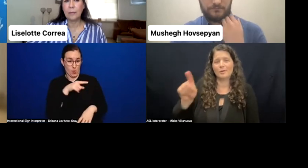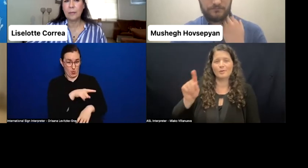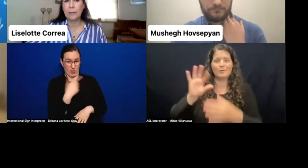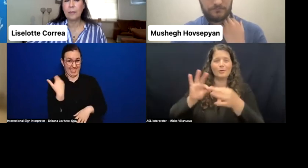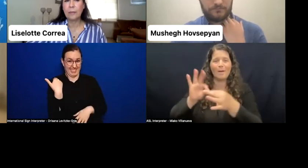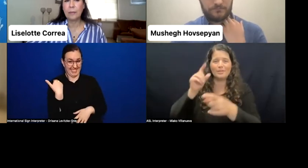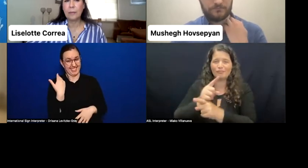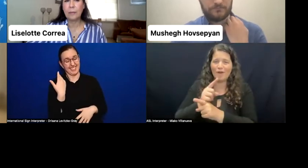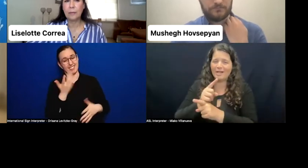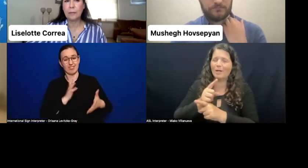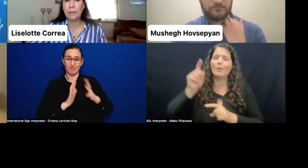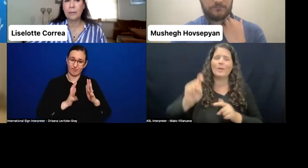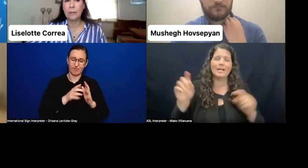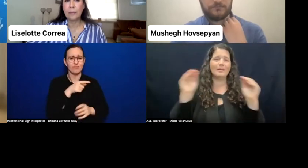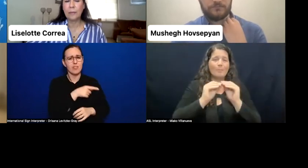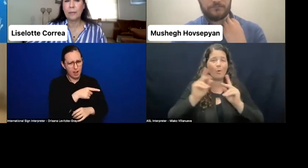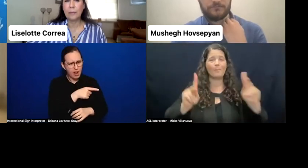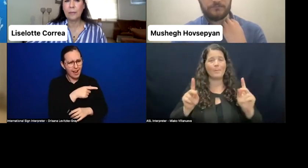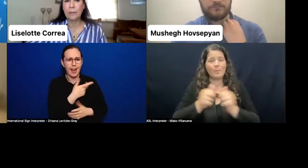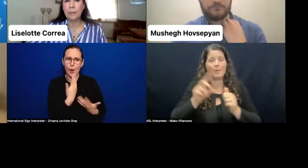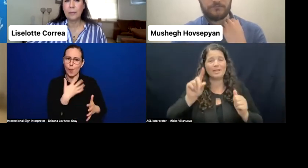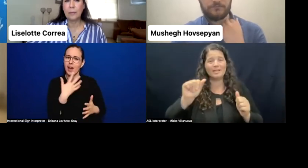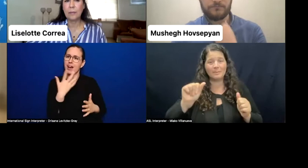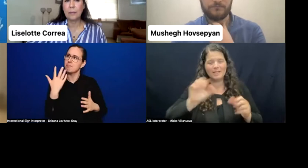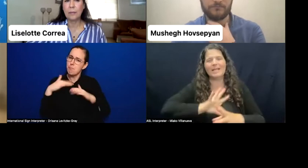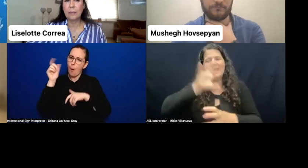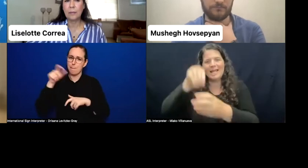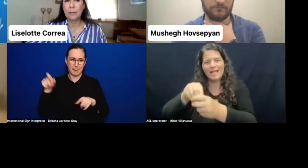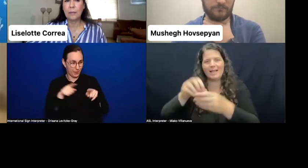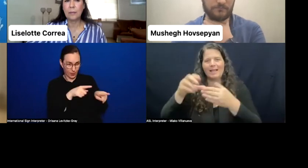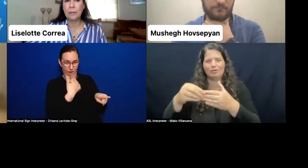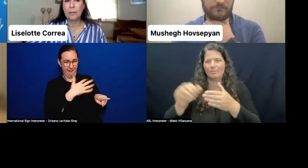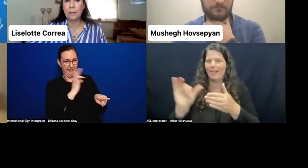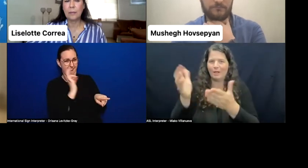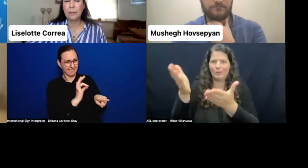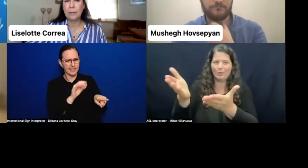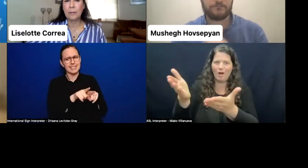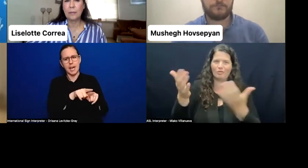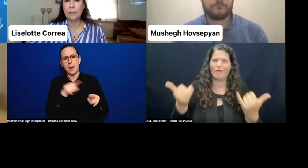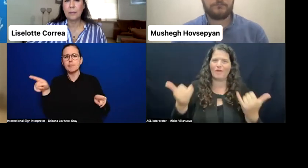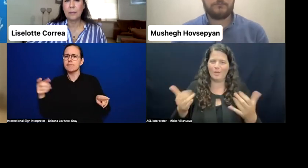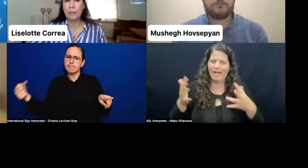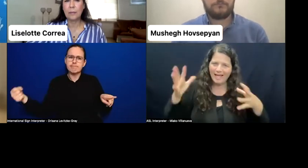who are in leadership, who are able to be part of the political framework. What are the challenges that people with disabilities